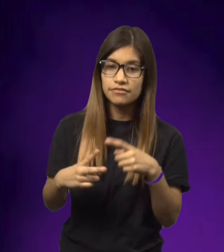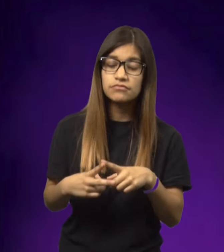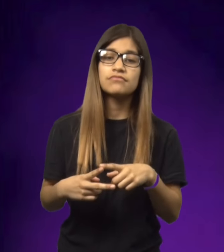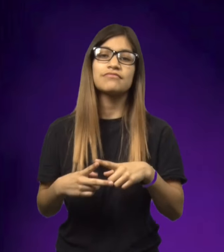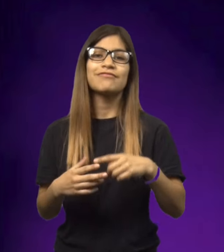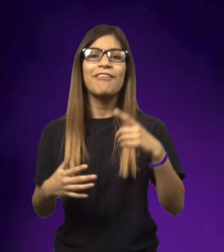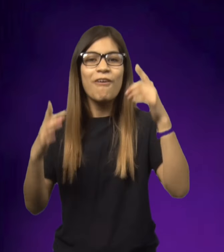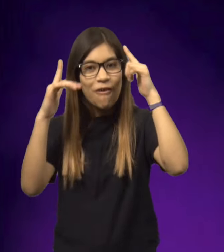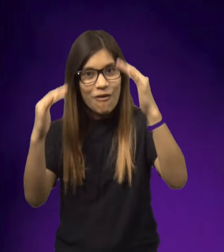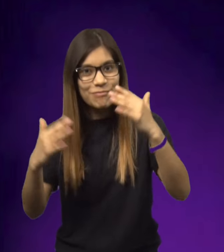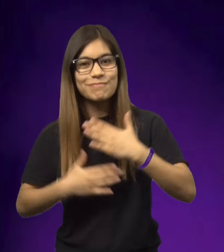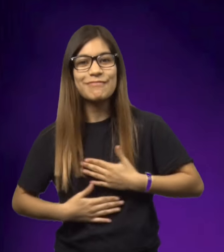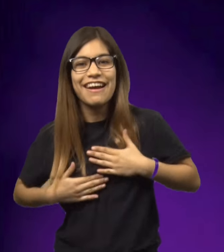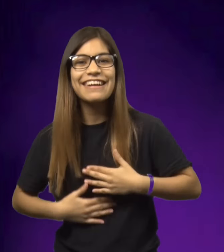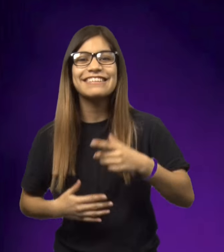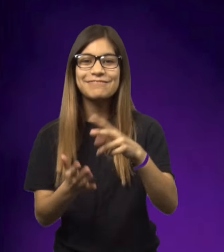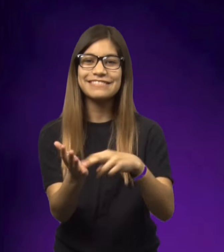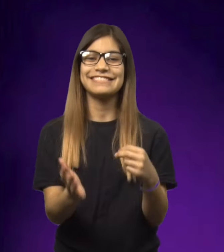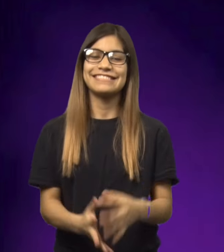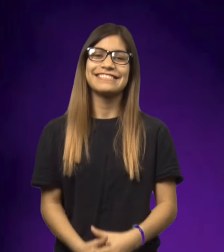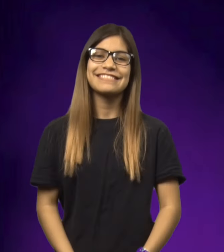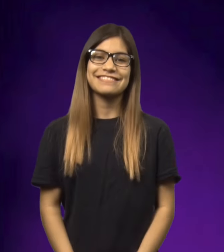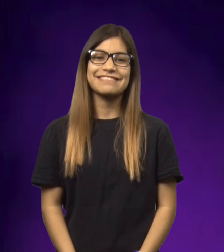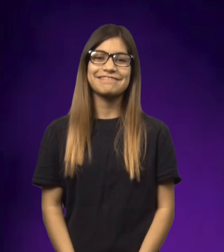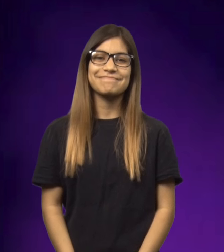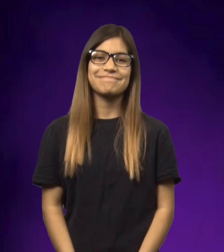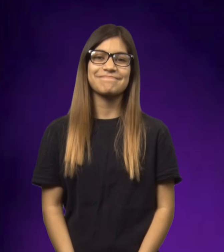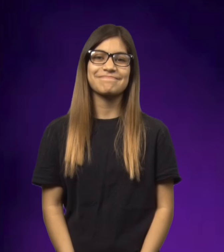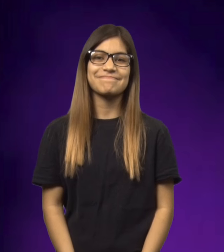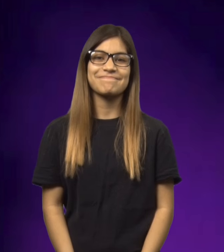Her best friend Ellen is. I hope you enjoy reading this.